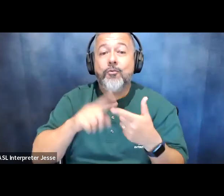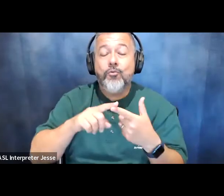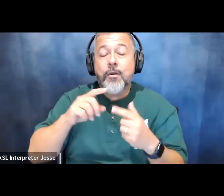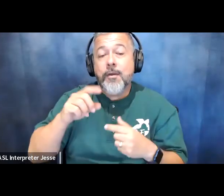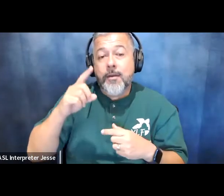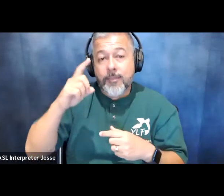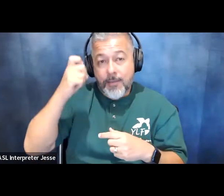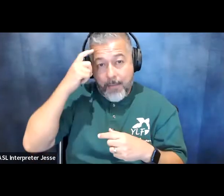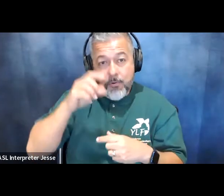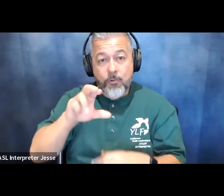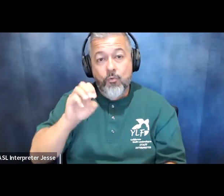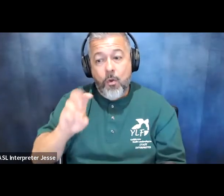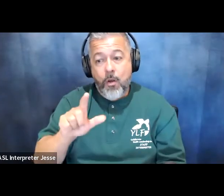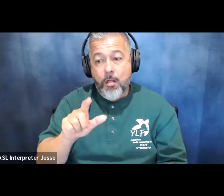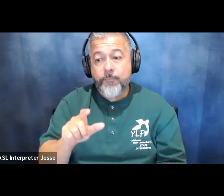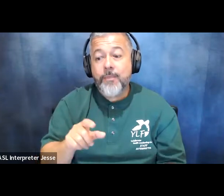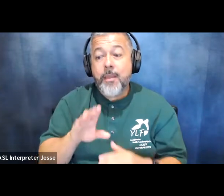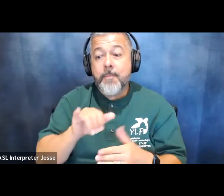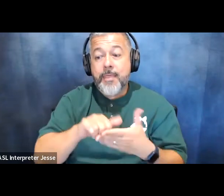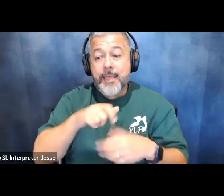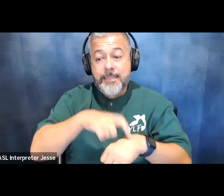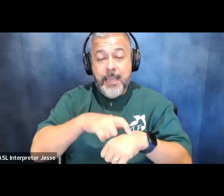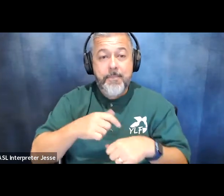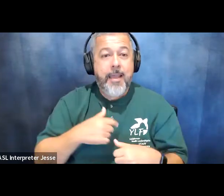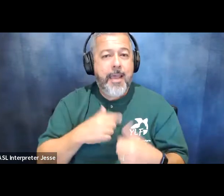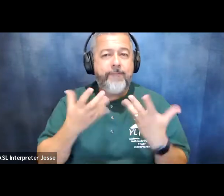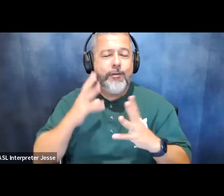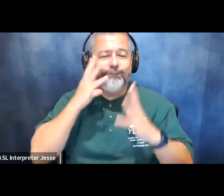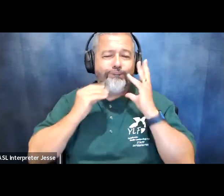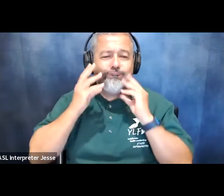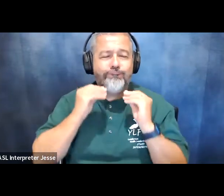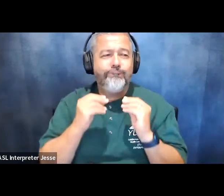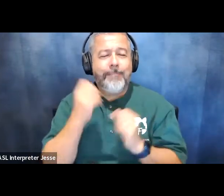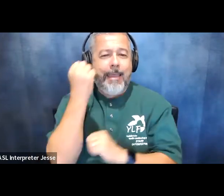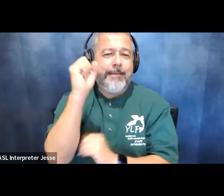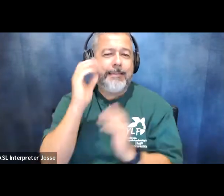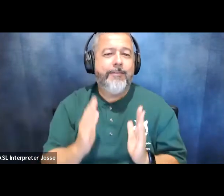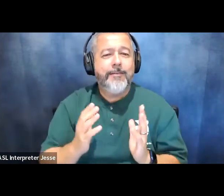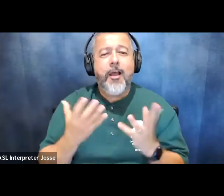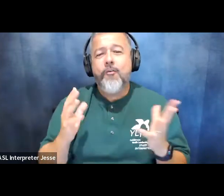by this time i had become a seasoned activist and had already been protesting for two years